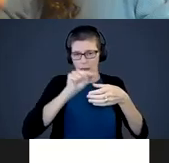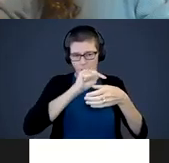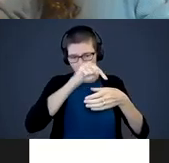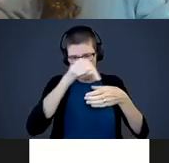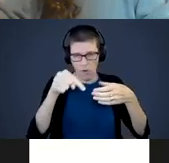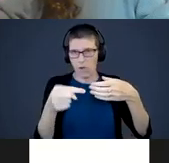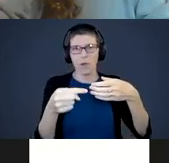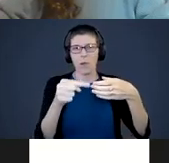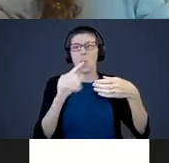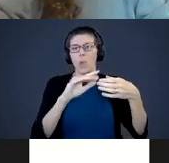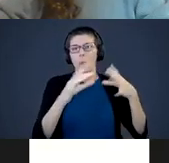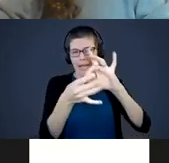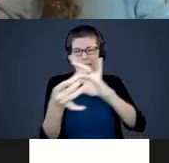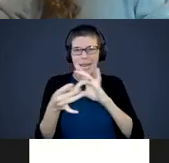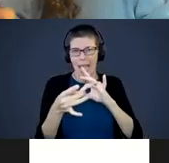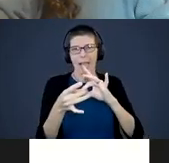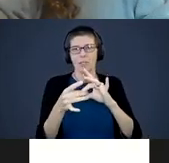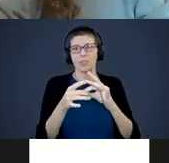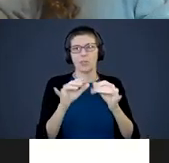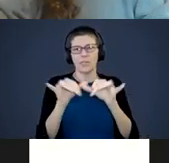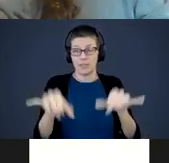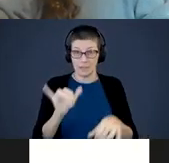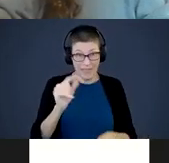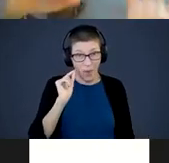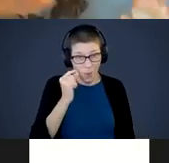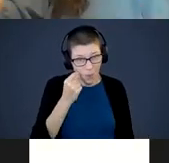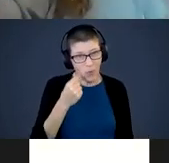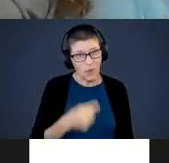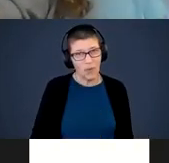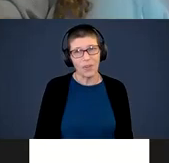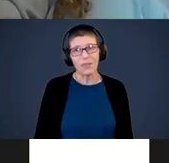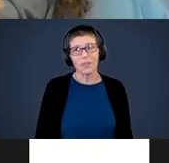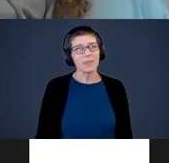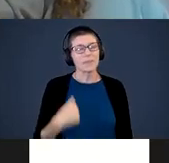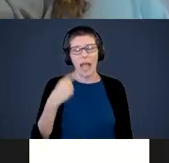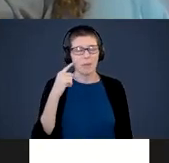into full systems. Isn’t that cool. I just find that completely fascinating